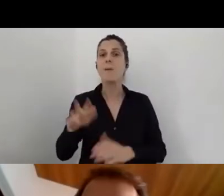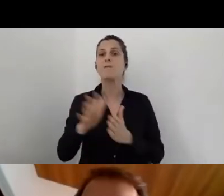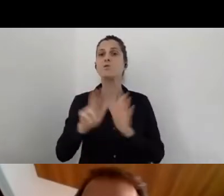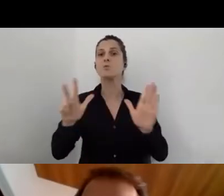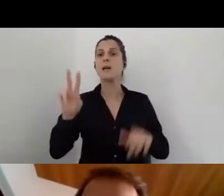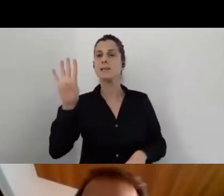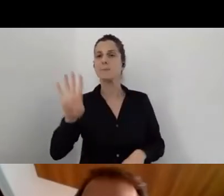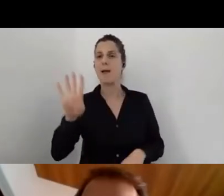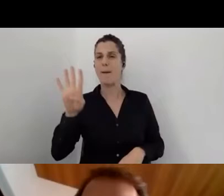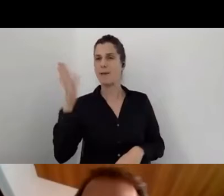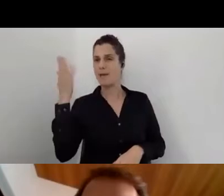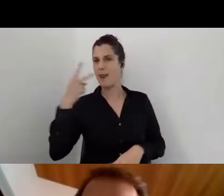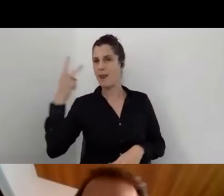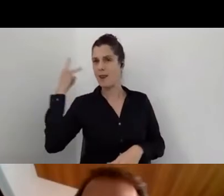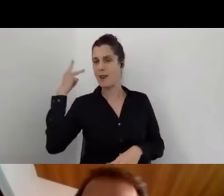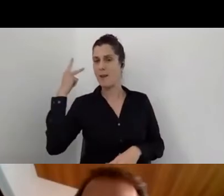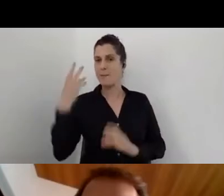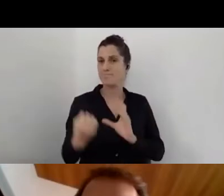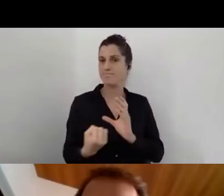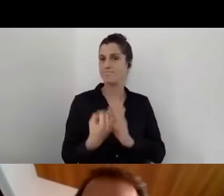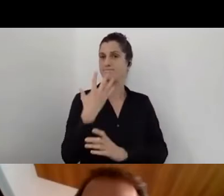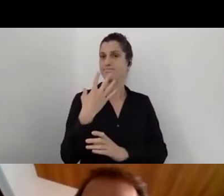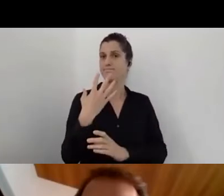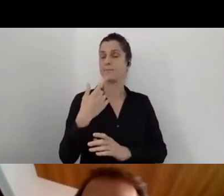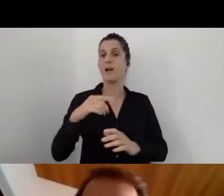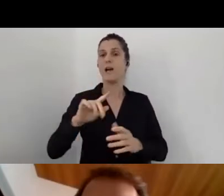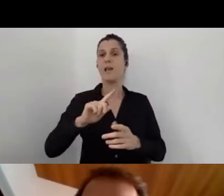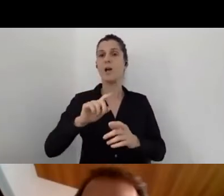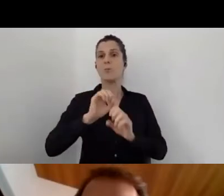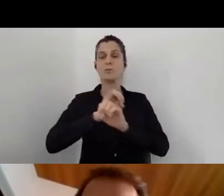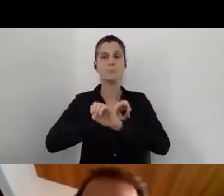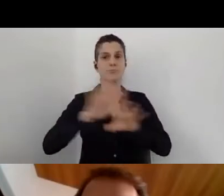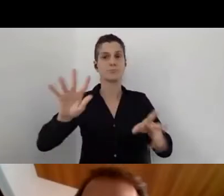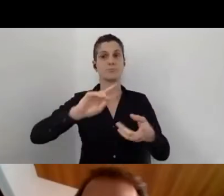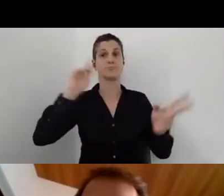we really became international and we grew fast.